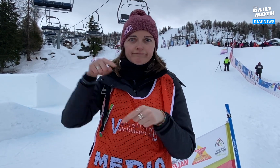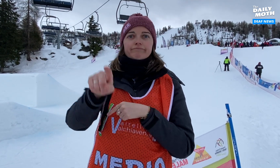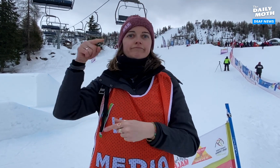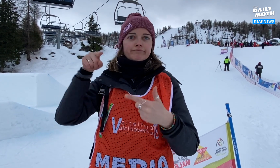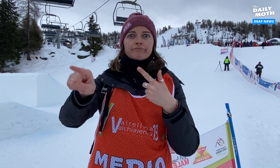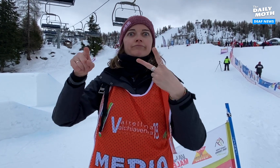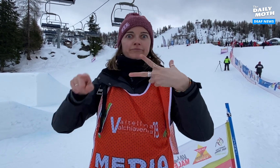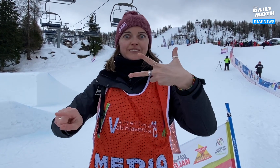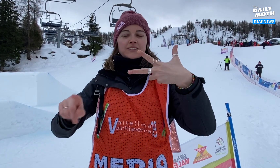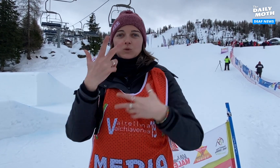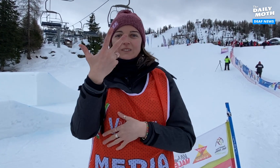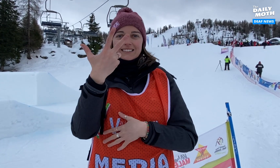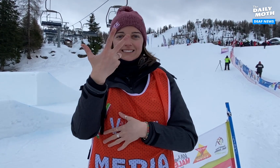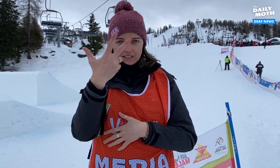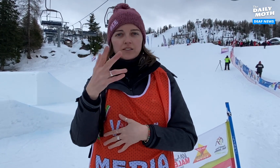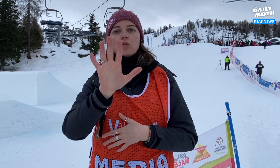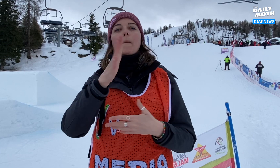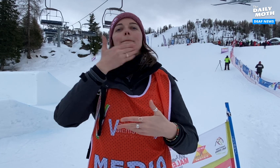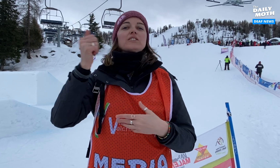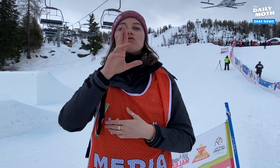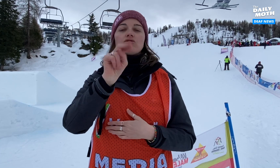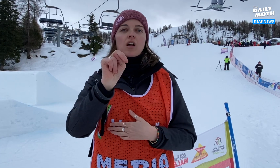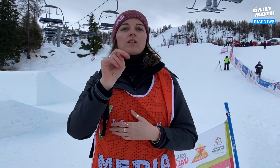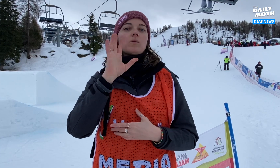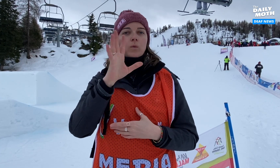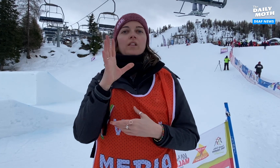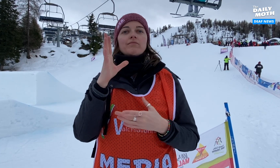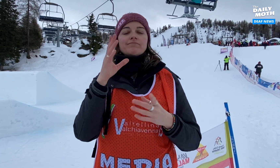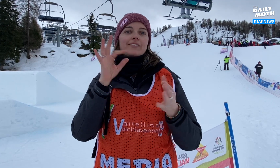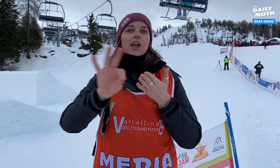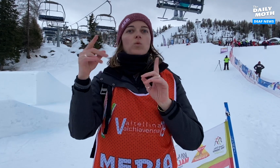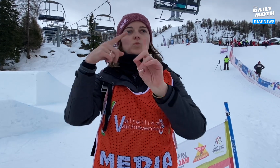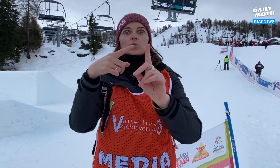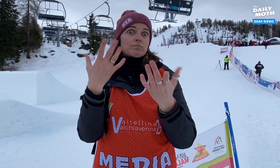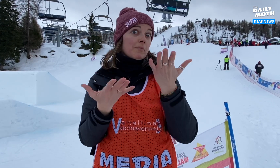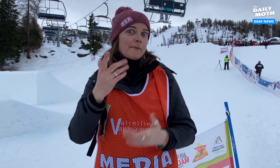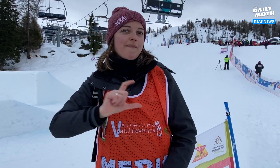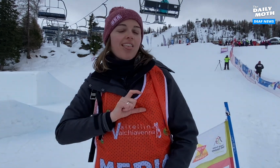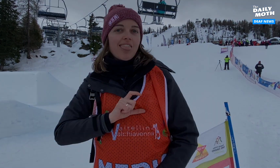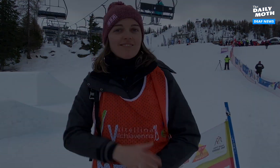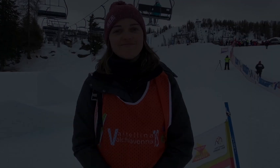There are three runs and your best run will count towards a possible medal.